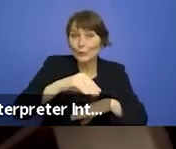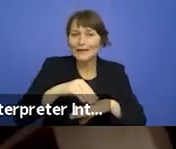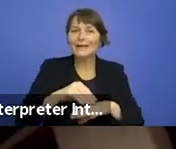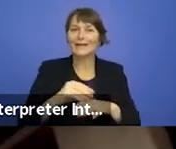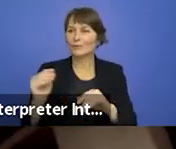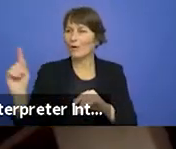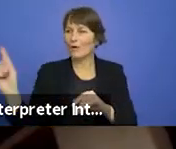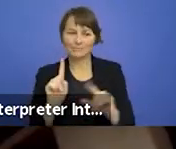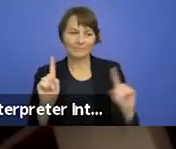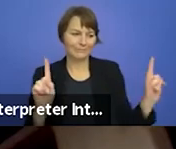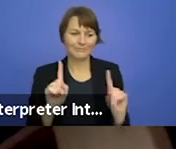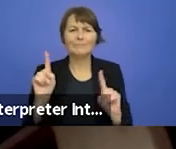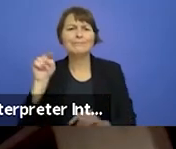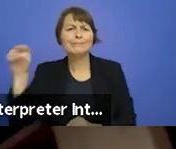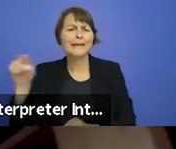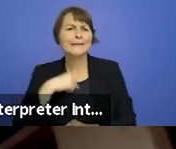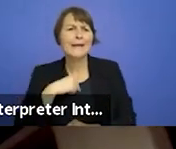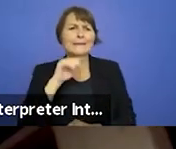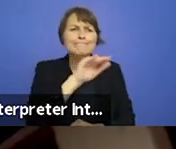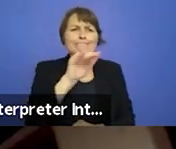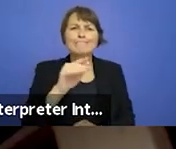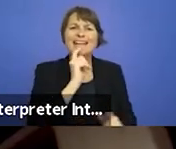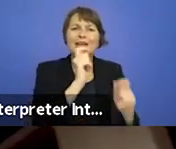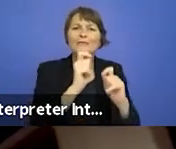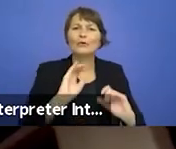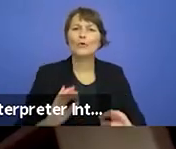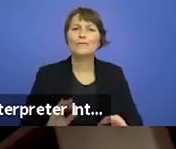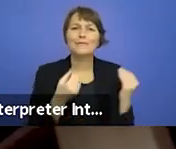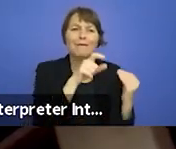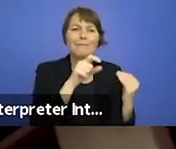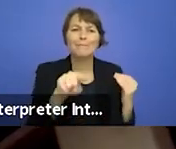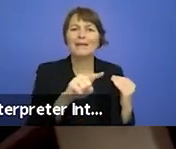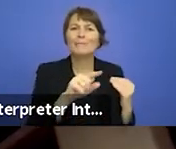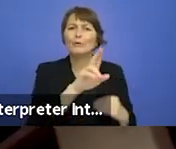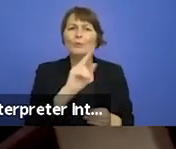on their own personal stories. Writers joined us and tackled the question of what is Europe from